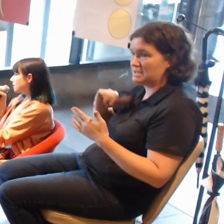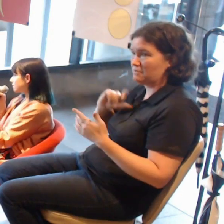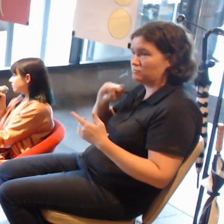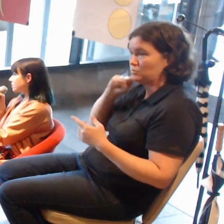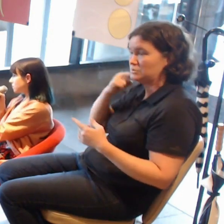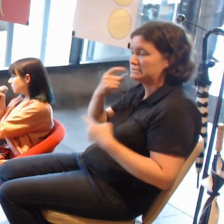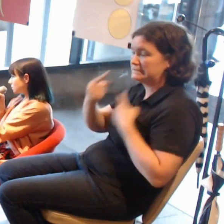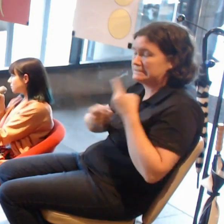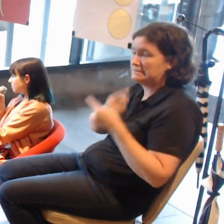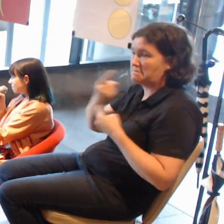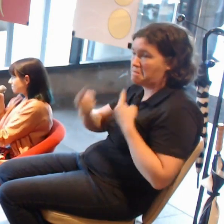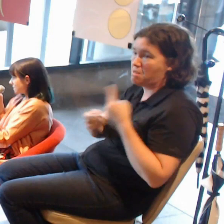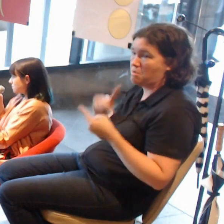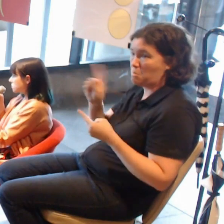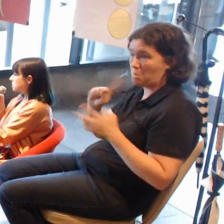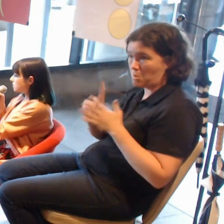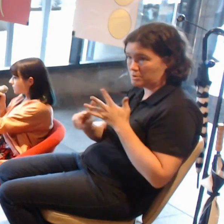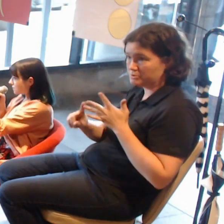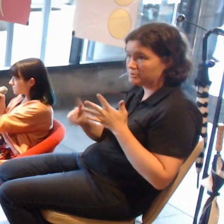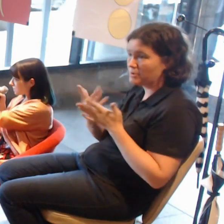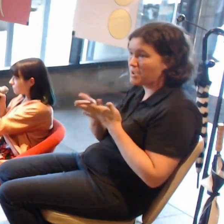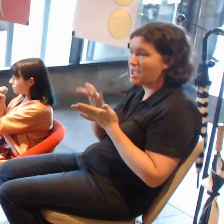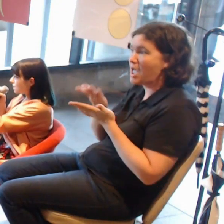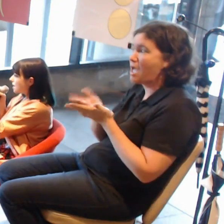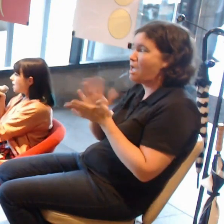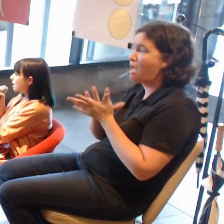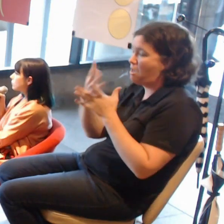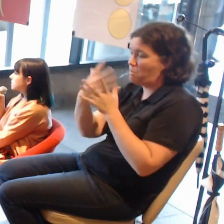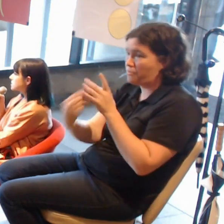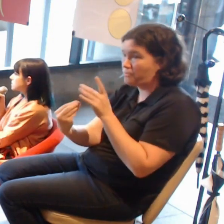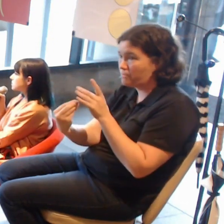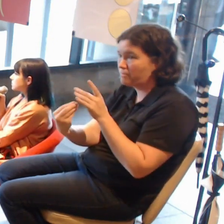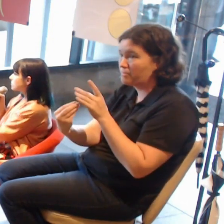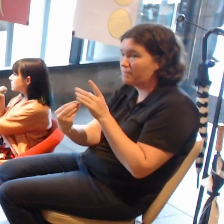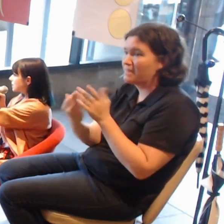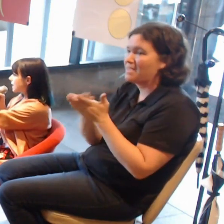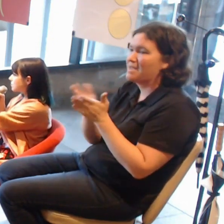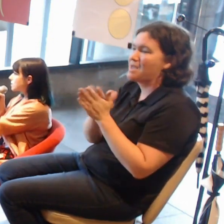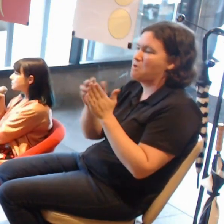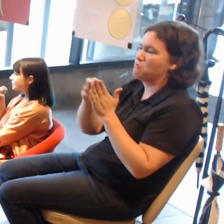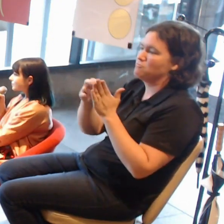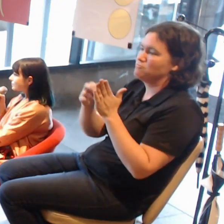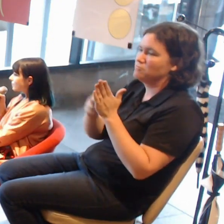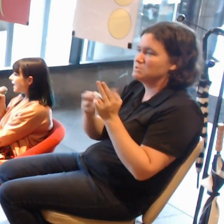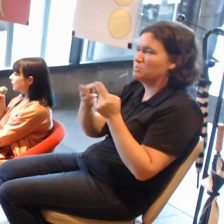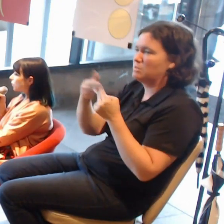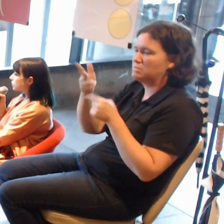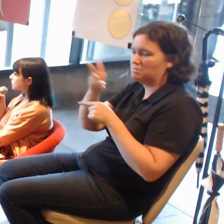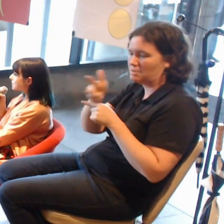and how to immerse yourself, how to register with the camera. And what to expect.